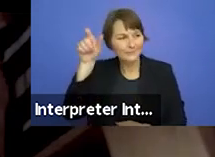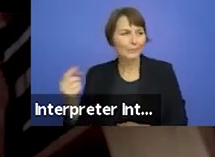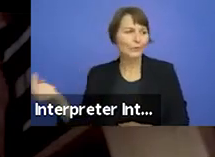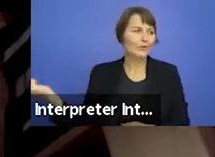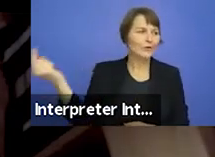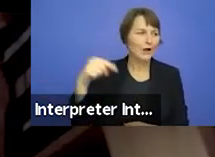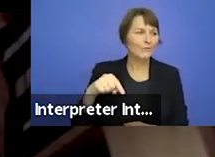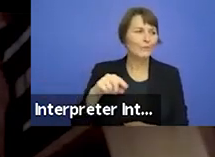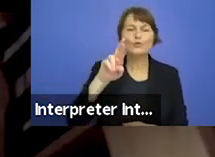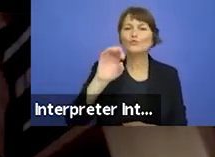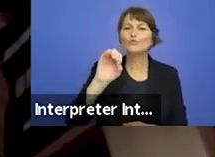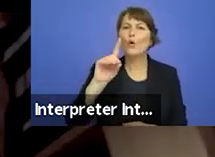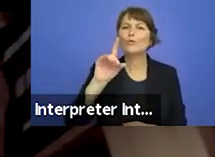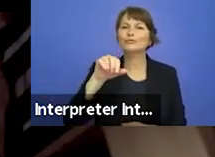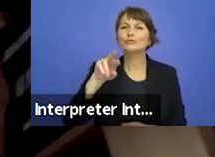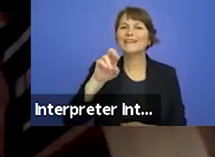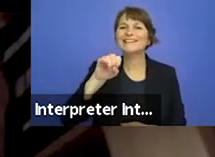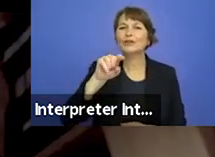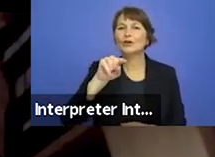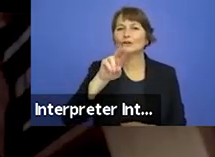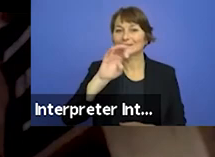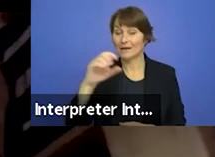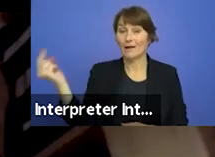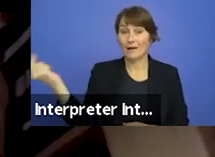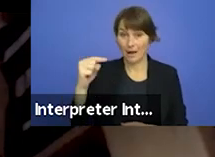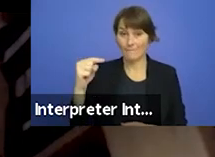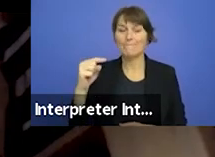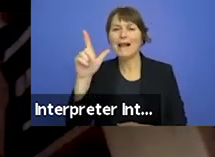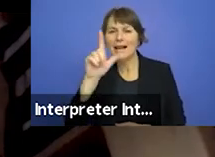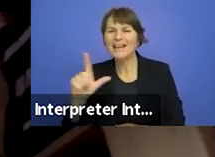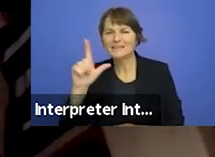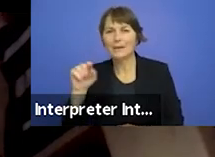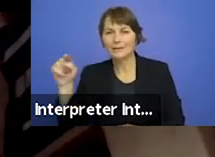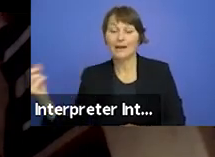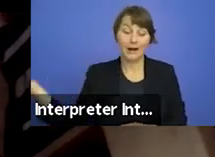us about his formative theatrical experiences in Belgium and to propose directing his own